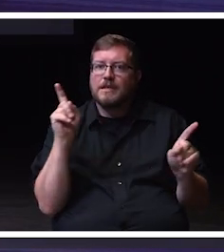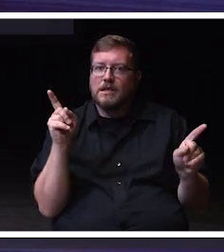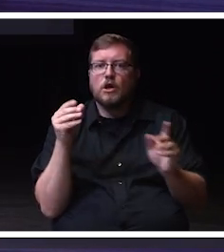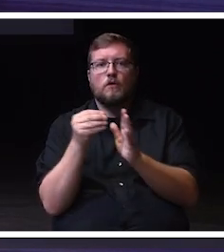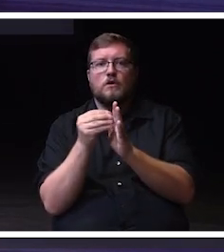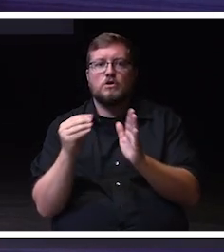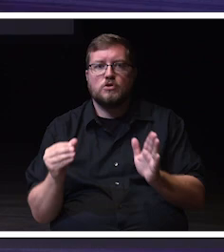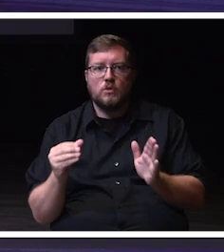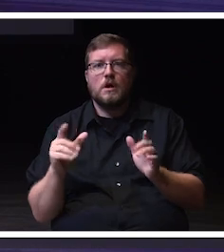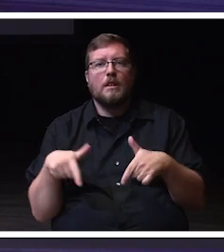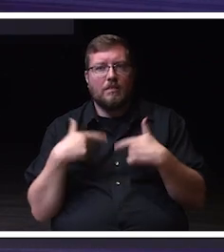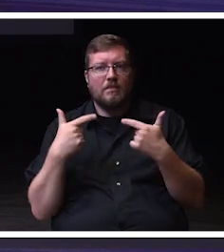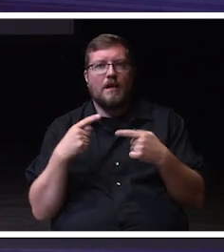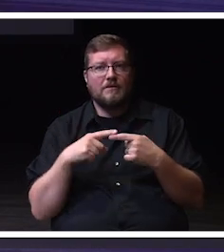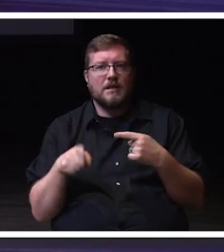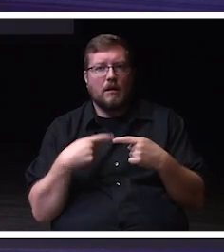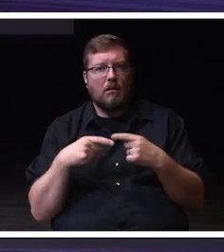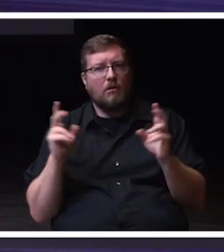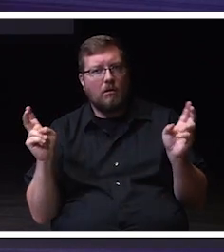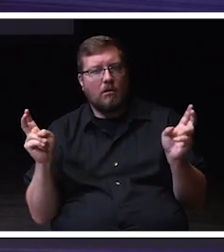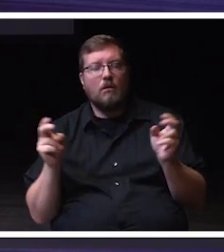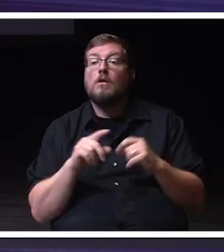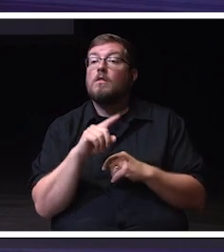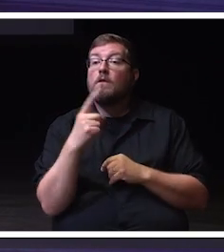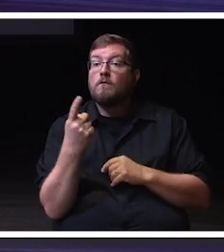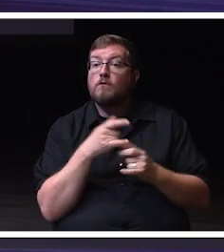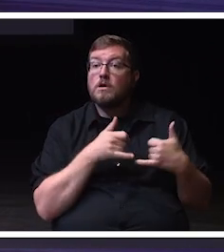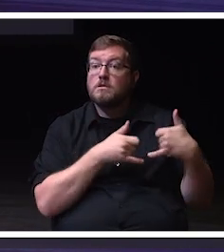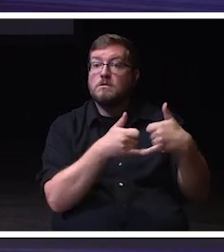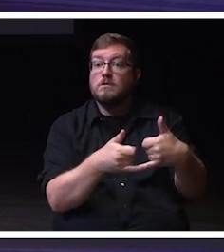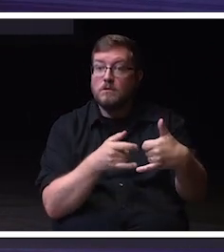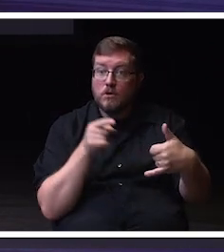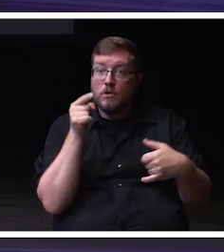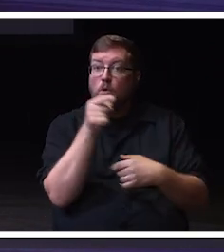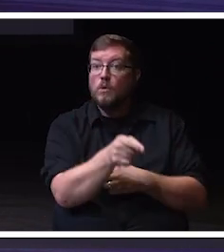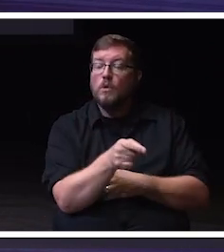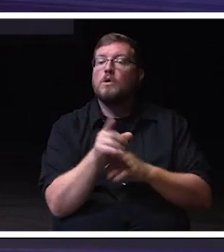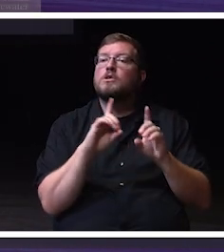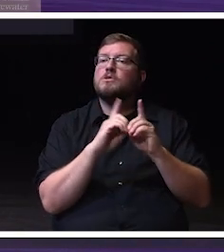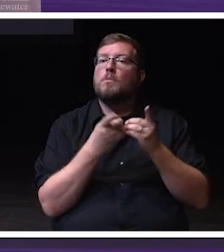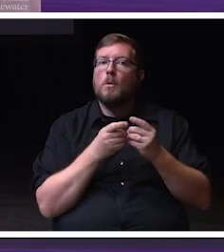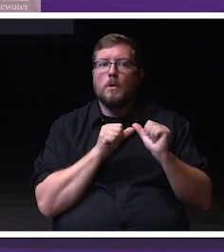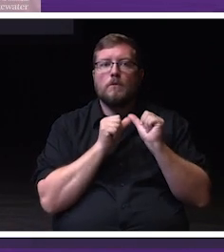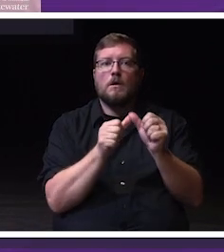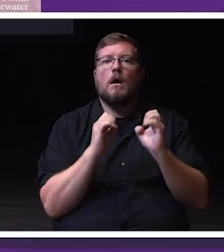The first recipient of the U Matter Wagon was the Department of Continuing Education and Graduate Studies.